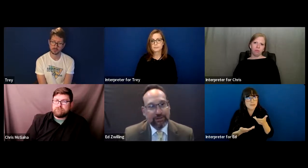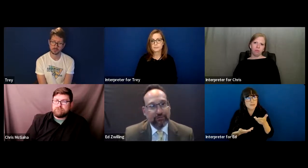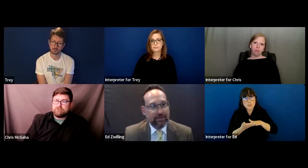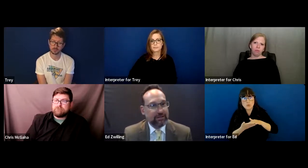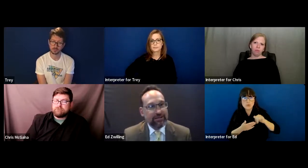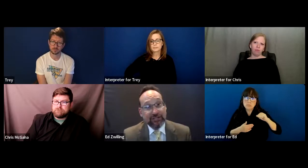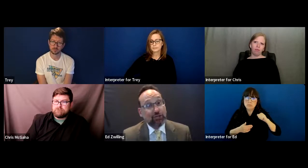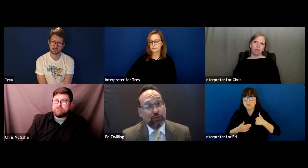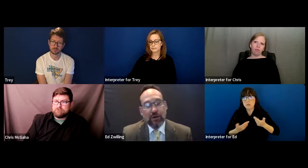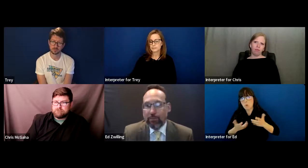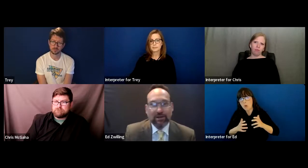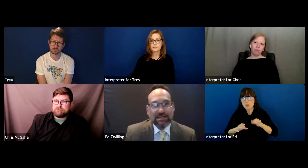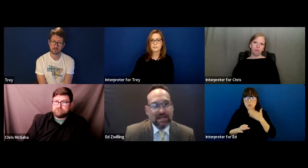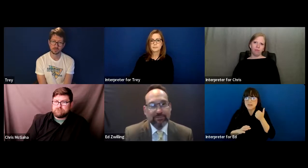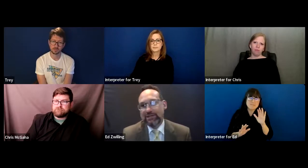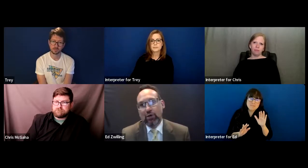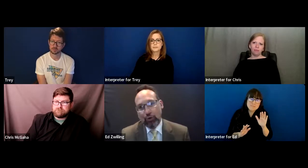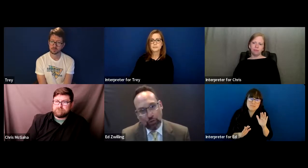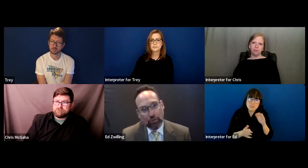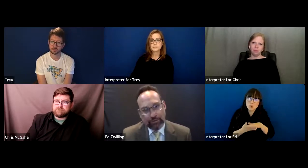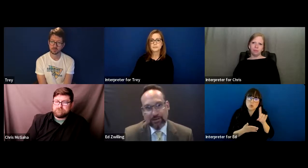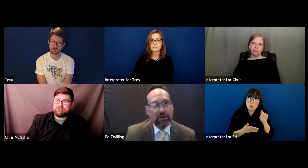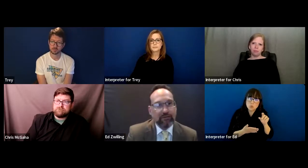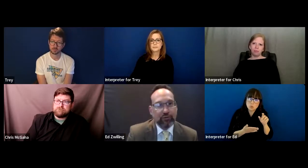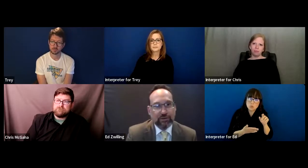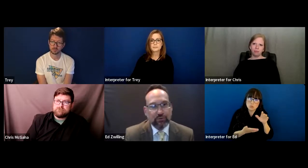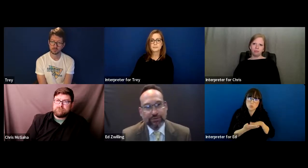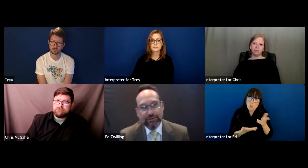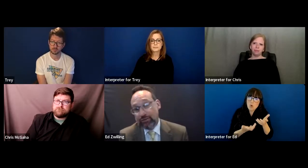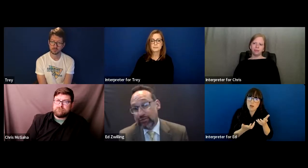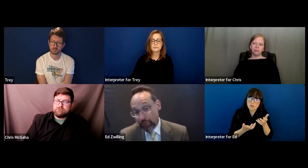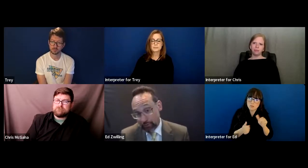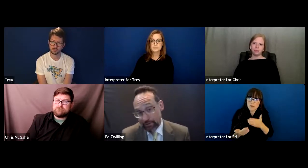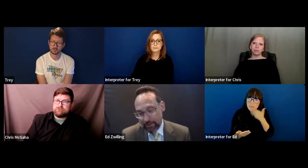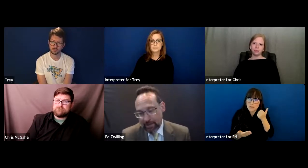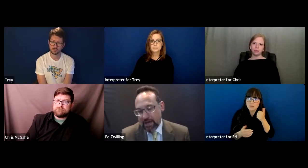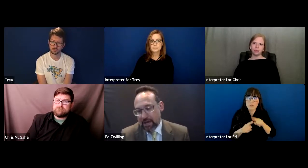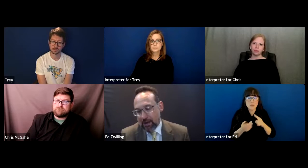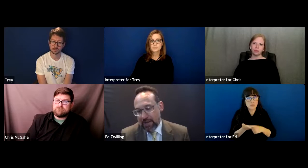best for the kid. They do. But a lot of times they don't know. They don't have the resources to determine.